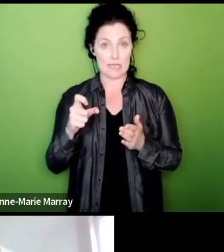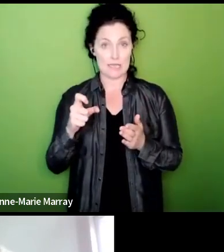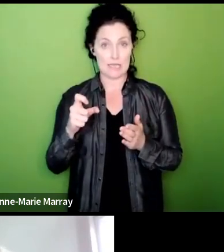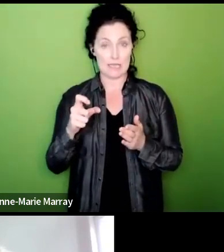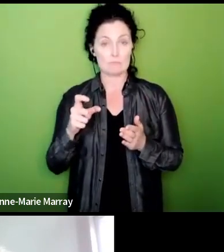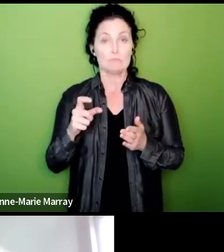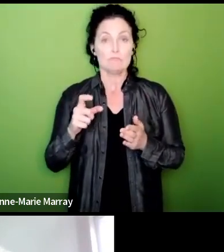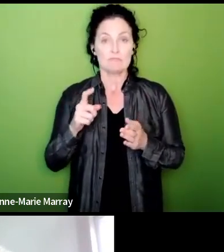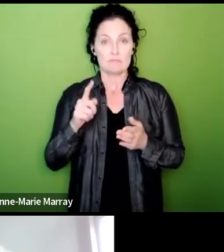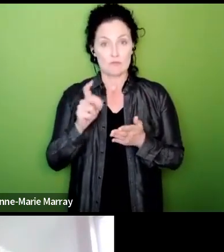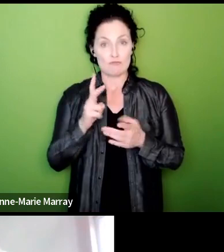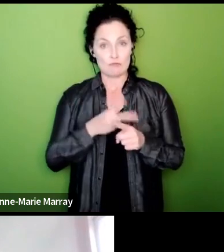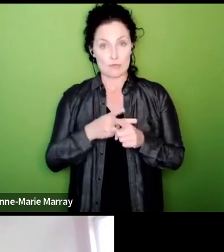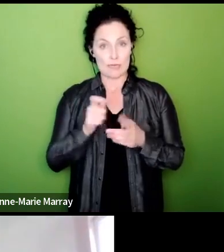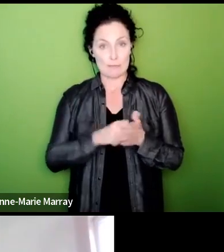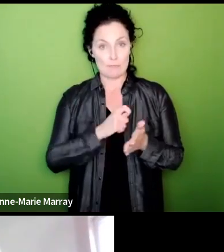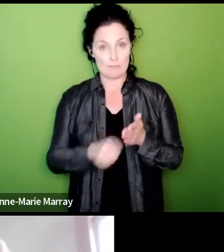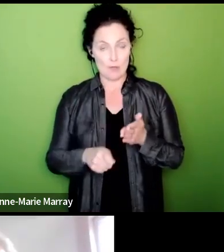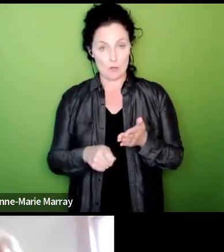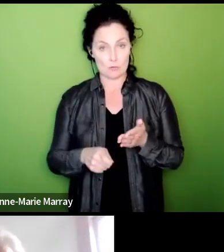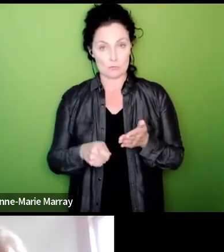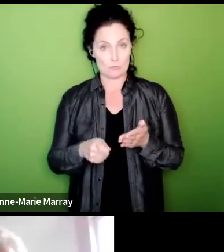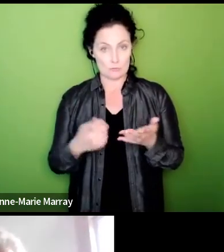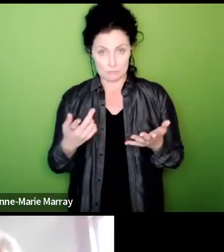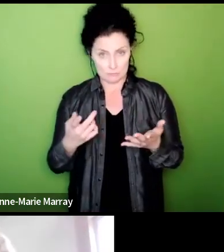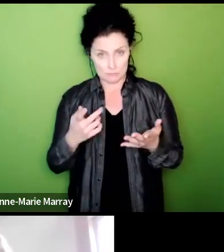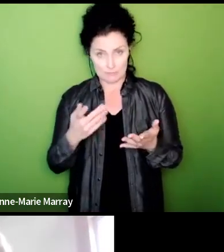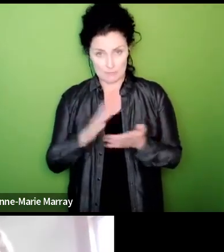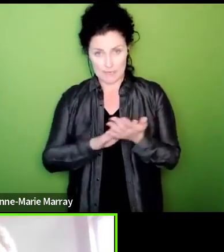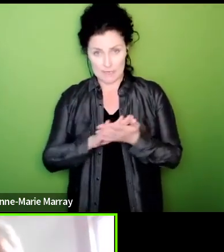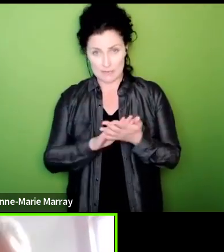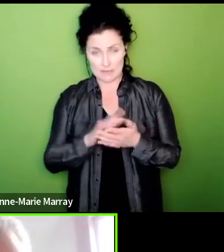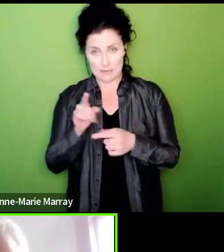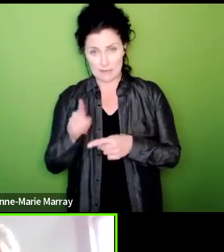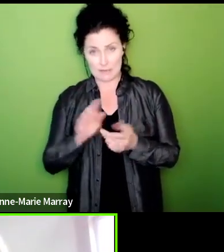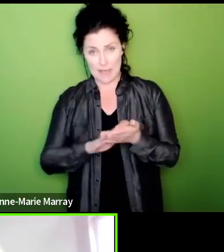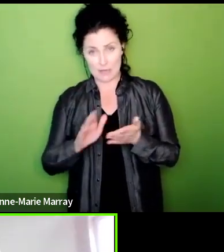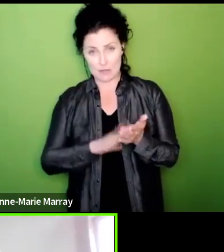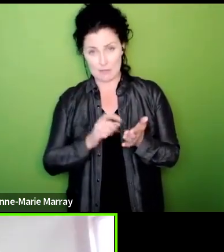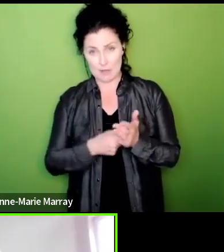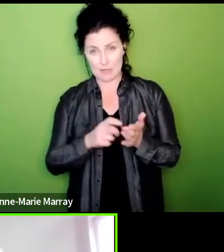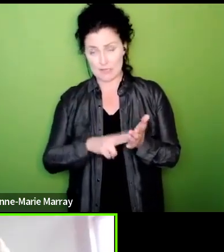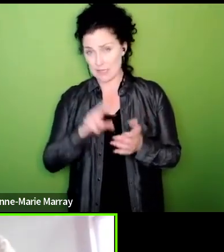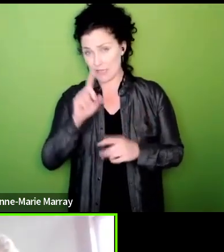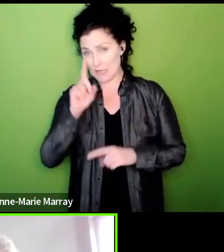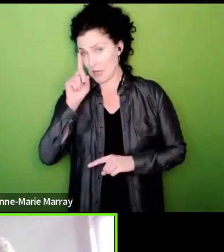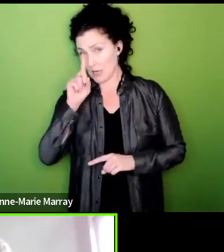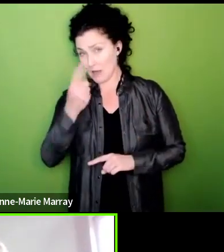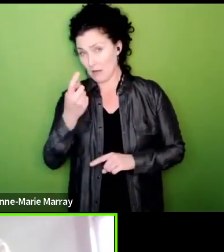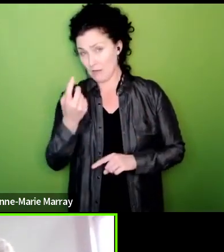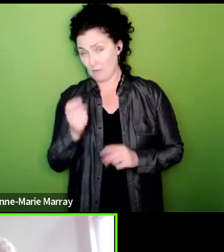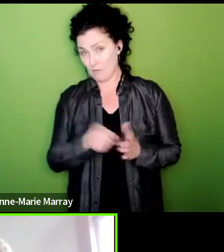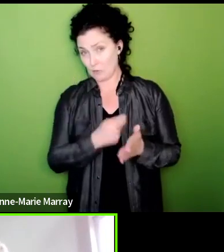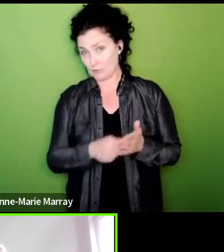offer Mark do you want to pick that up yeah so so to be clear that our our national dispute is with